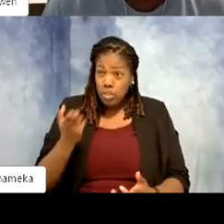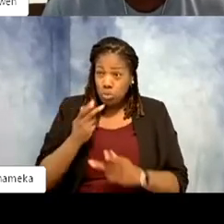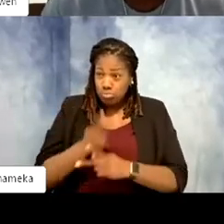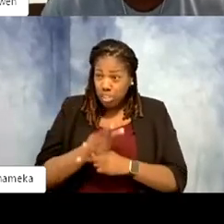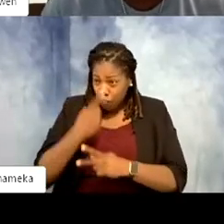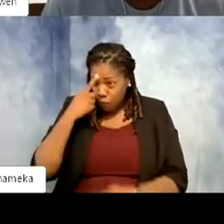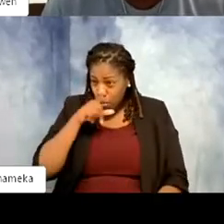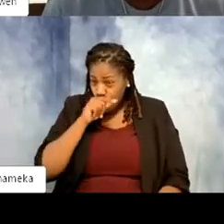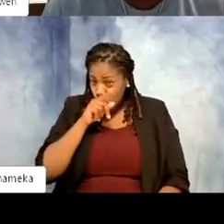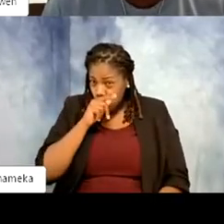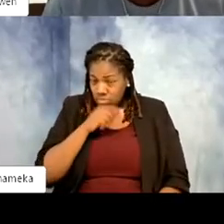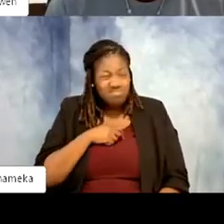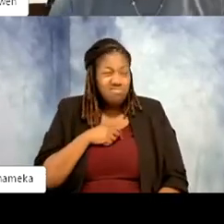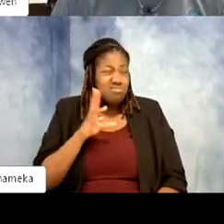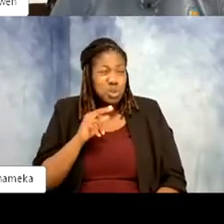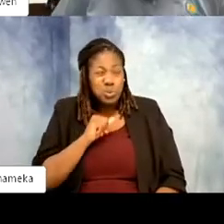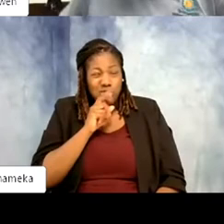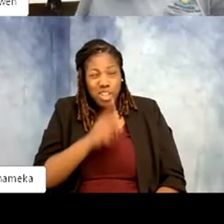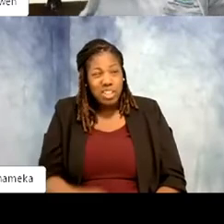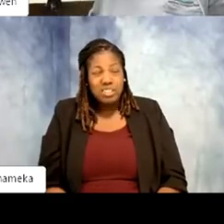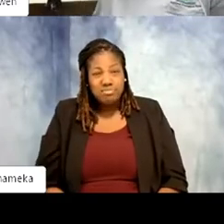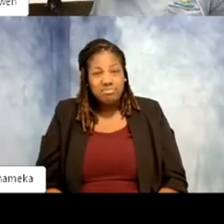Gwen: Not really .